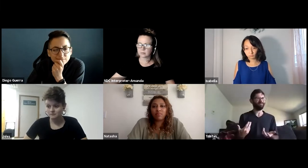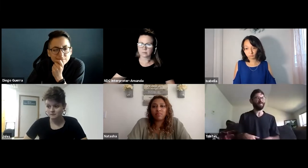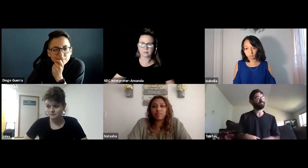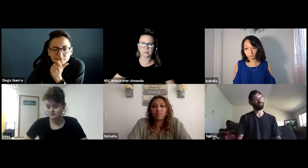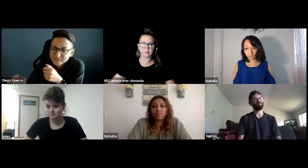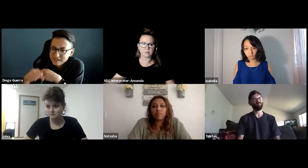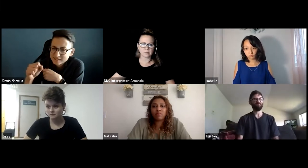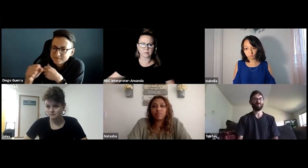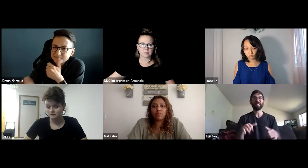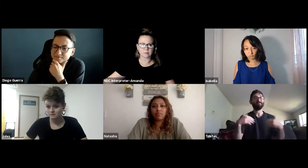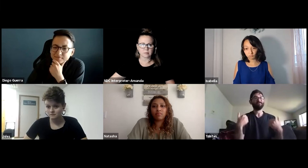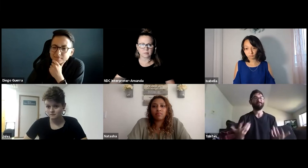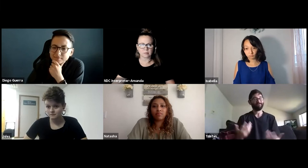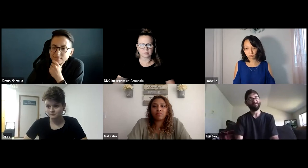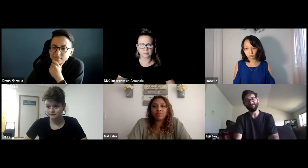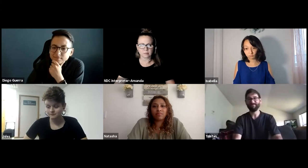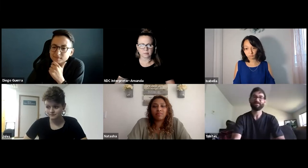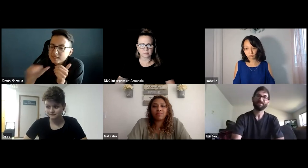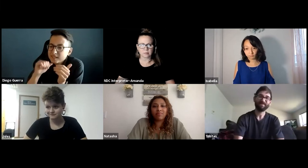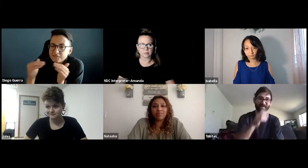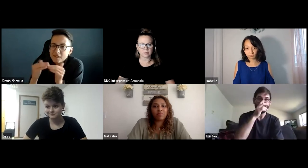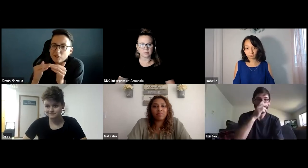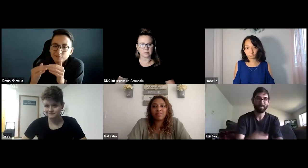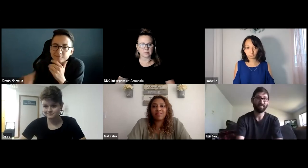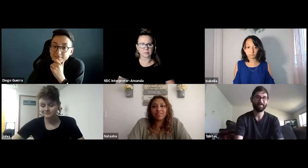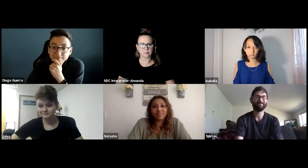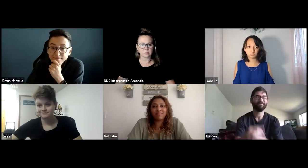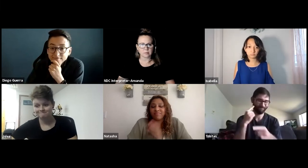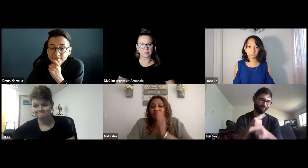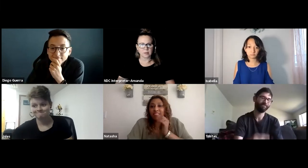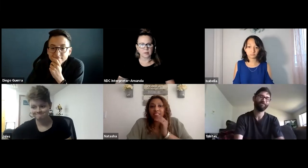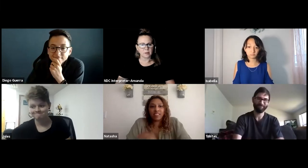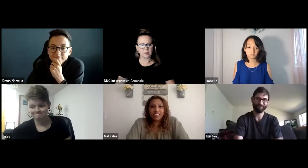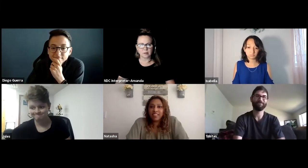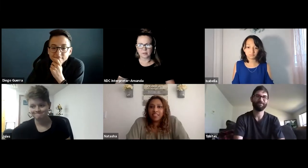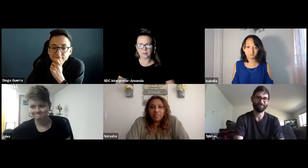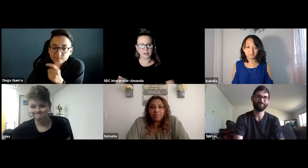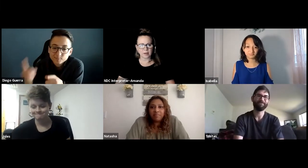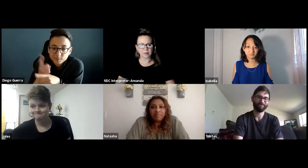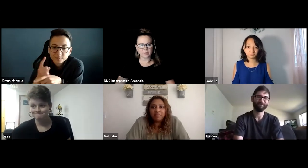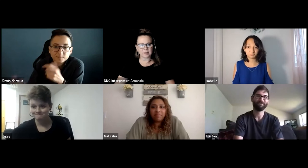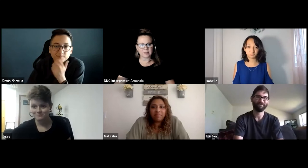And that's how the professor managed his schedule which made things tough for me. This is Diego.